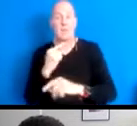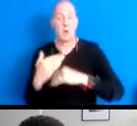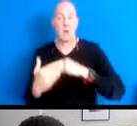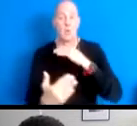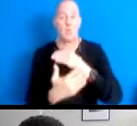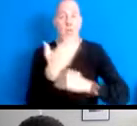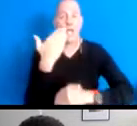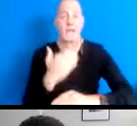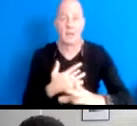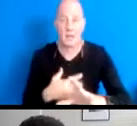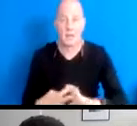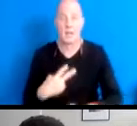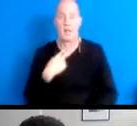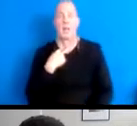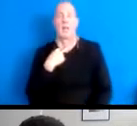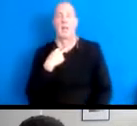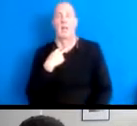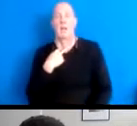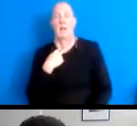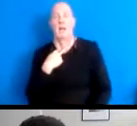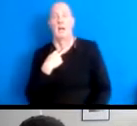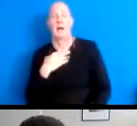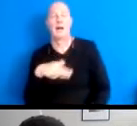16:28:08 No, they whisper you own nothing.